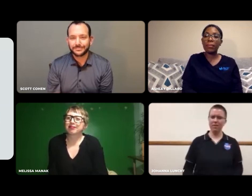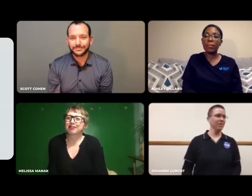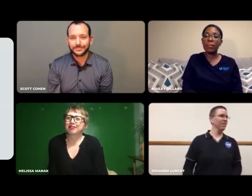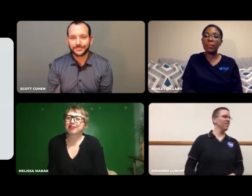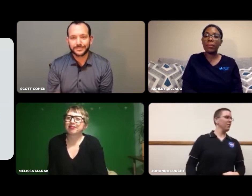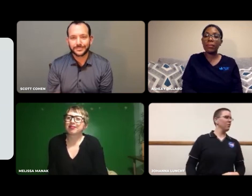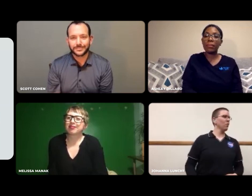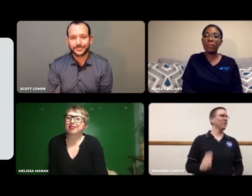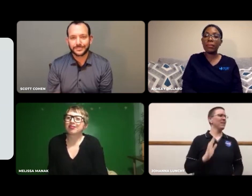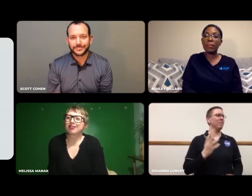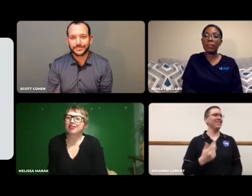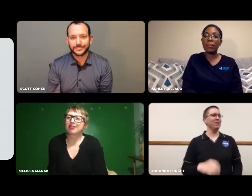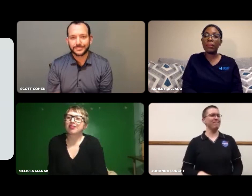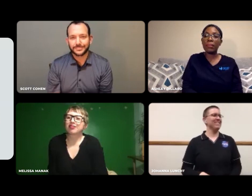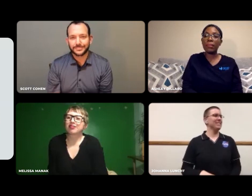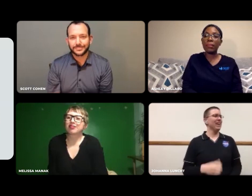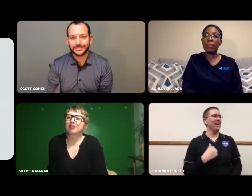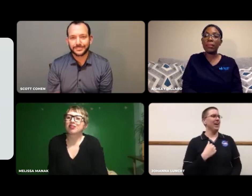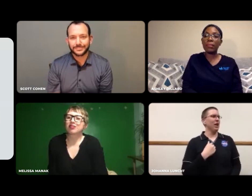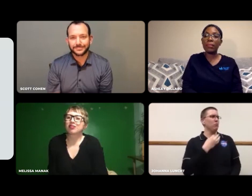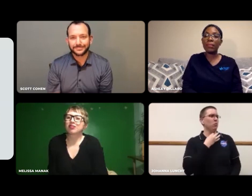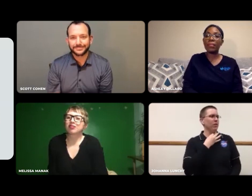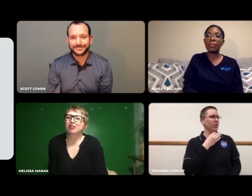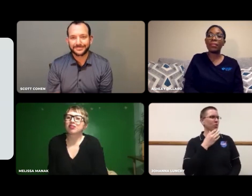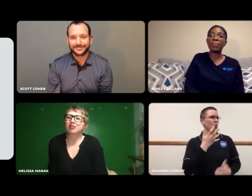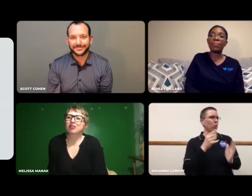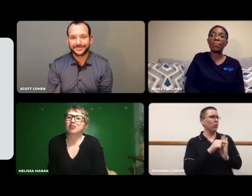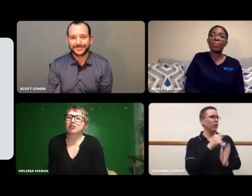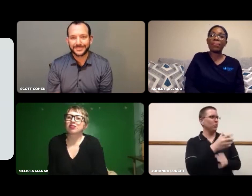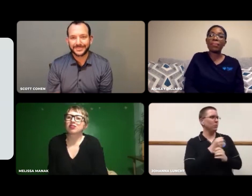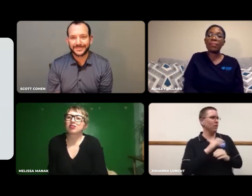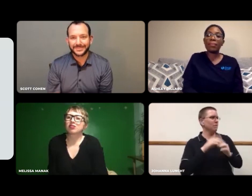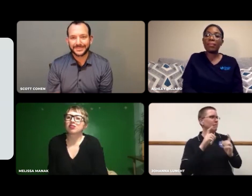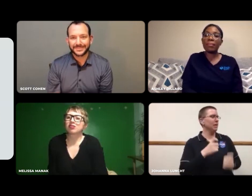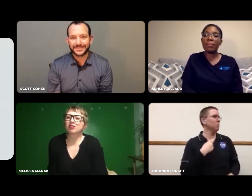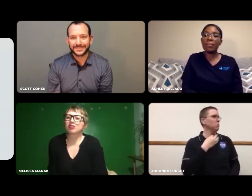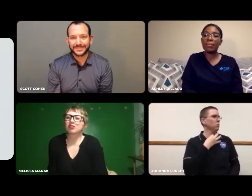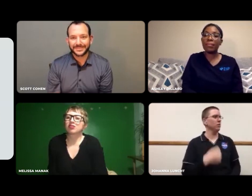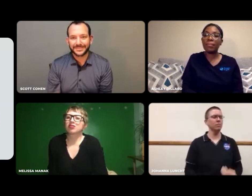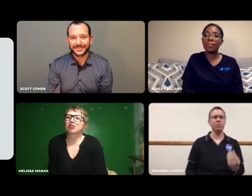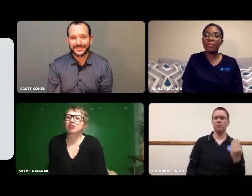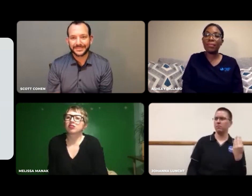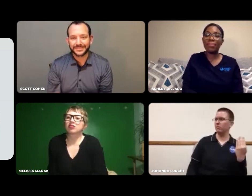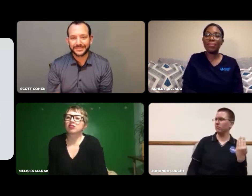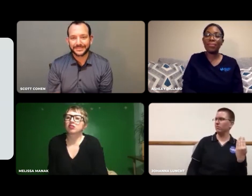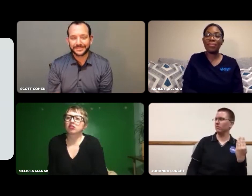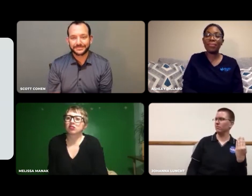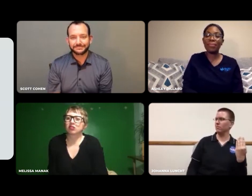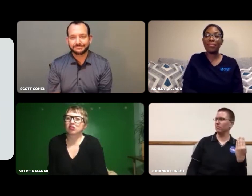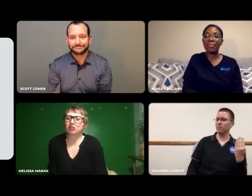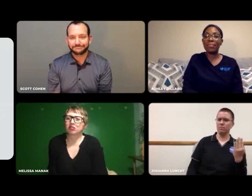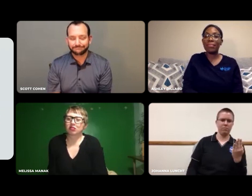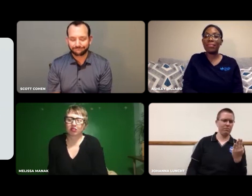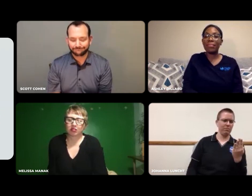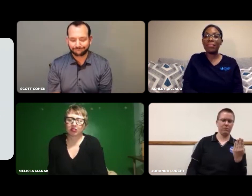I was wondering what he was doing. He said, "I just wondered what you got on your test."